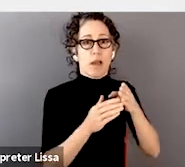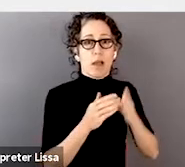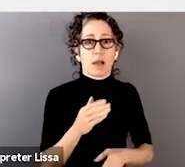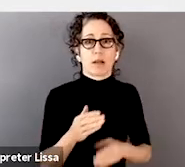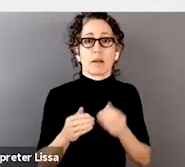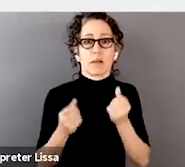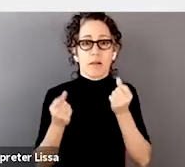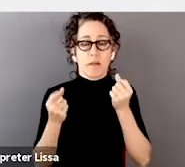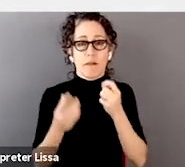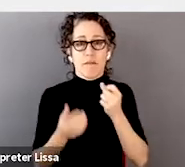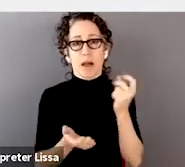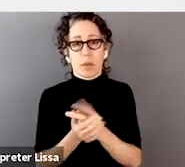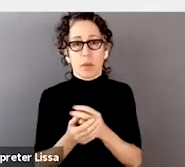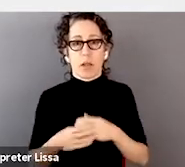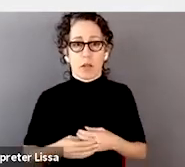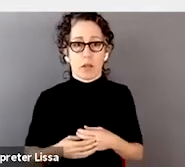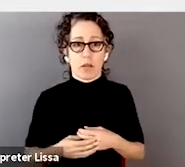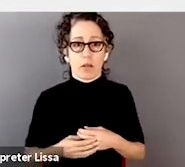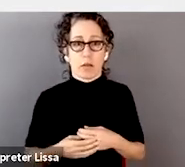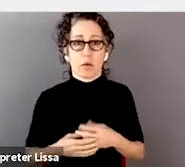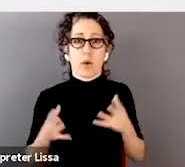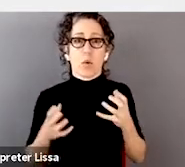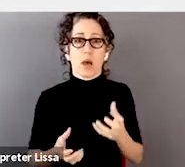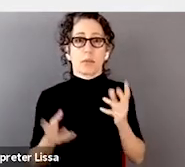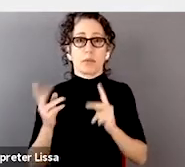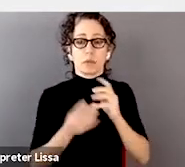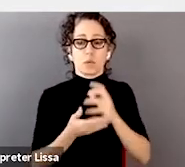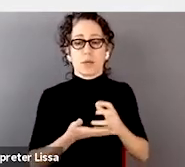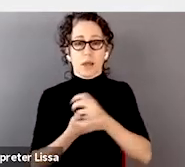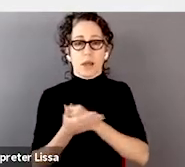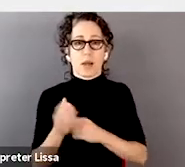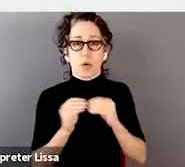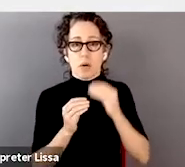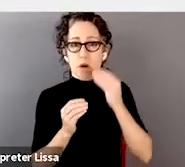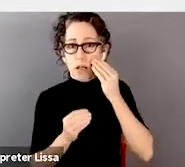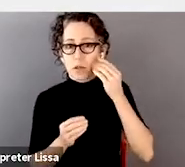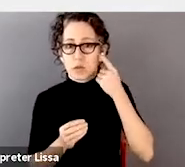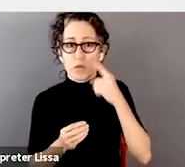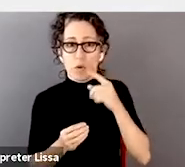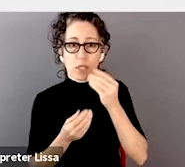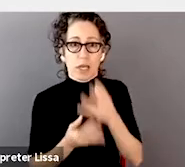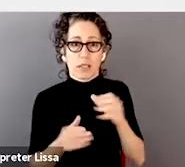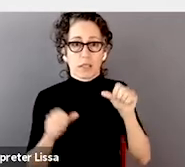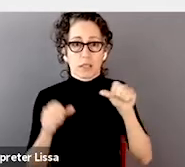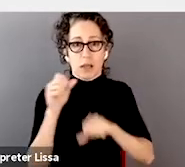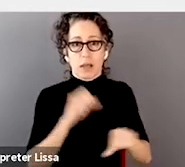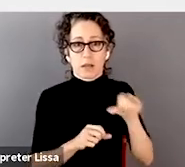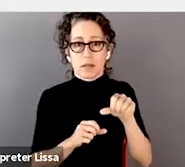to gain more knowledge in data science so that they don't make some of these inadvertent mistakes,